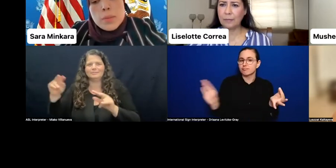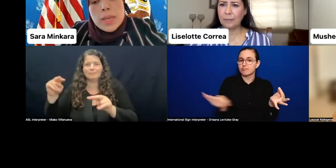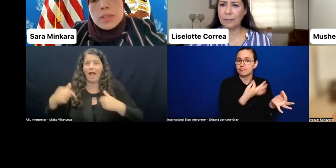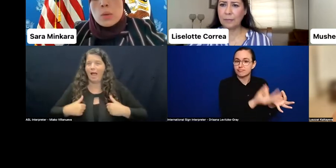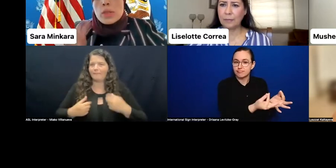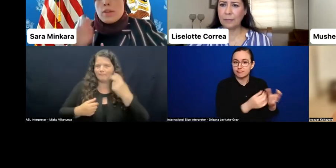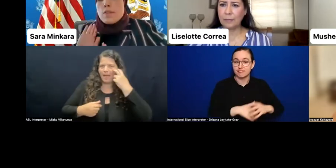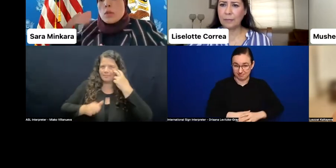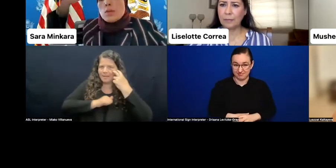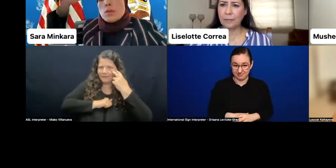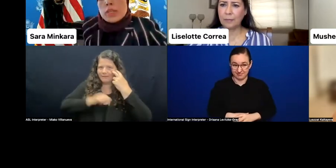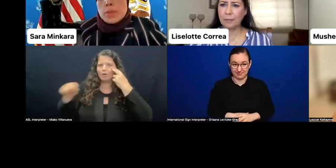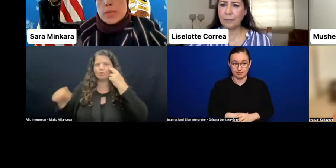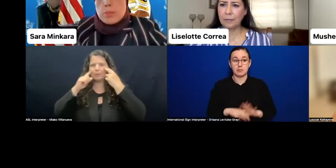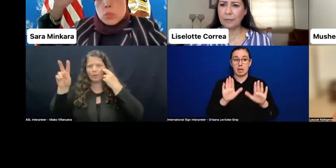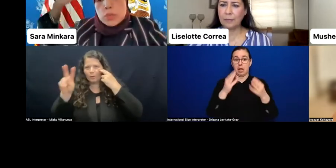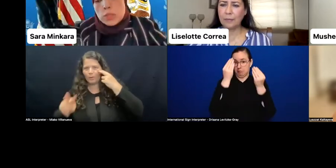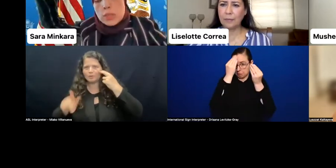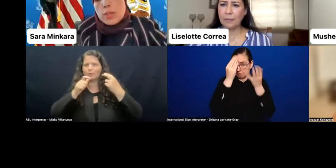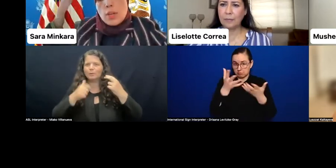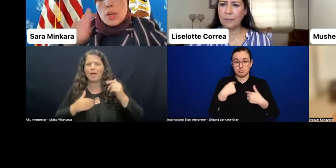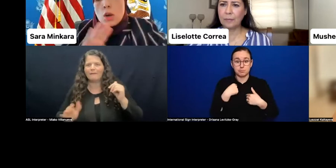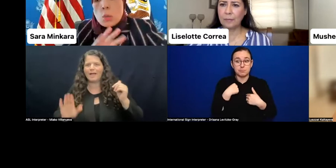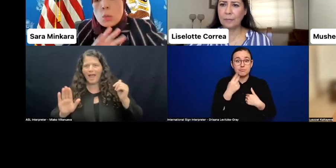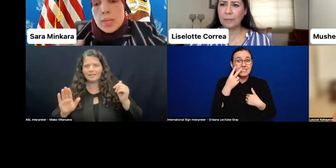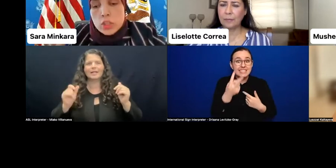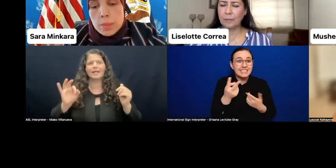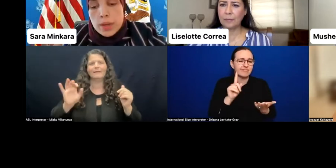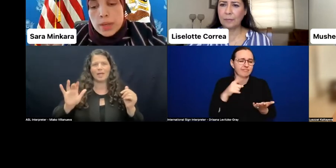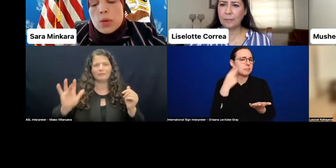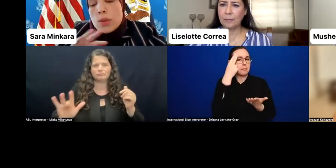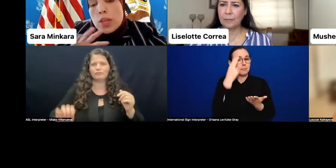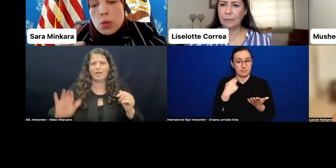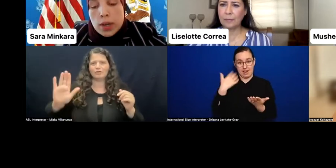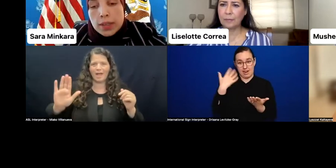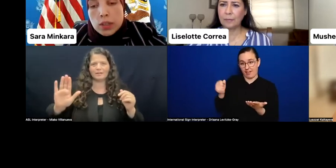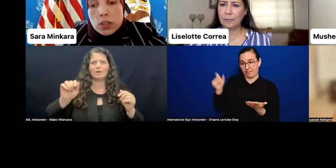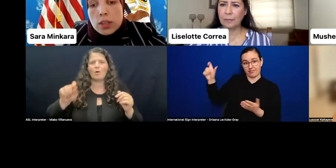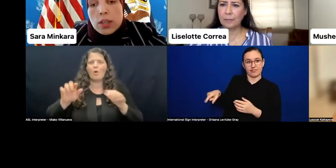So I would love for you, if you want to speak up, just raise your hand, or write in the chat box, or the Q&A section.